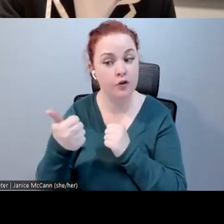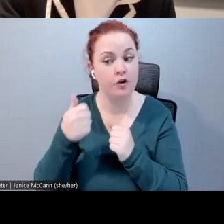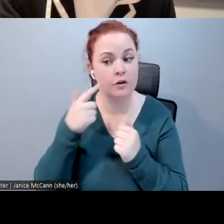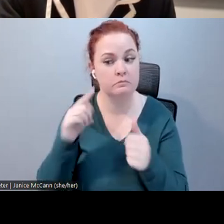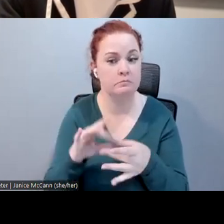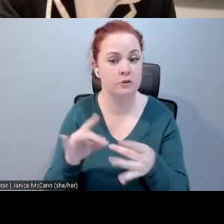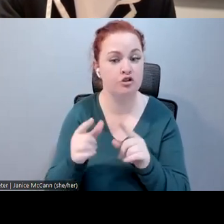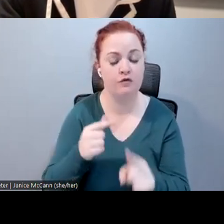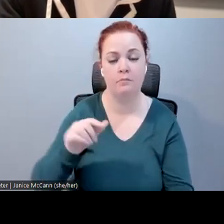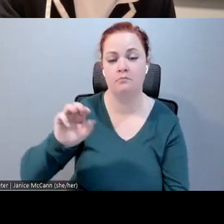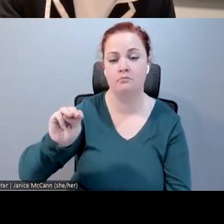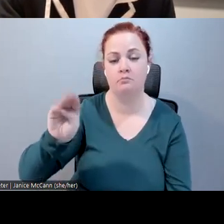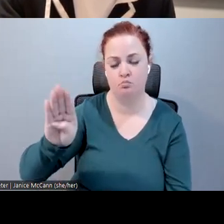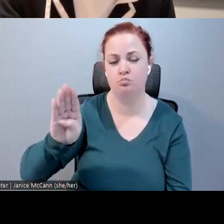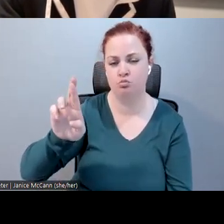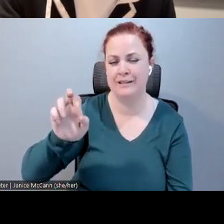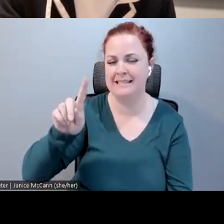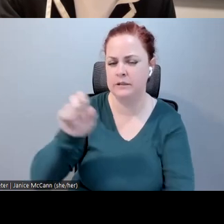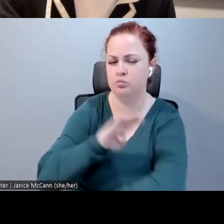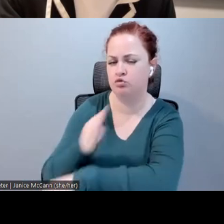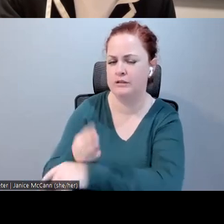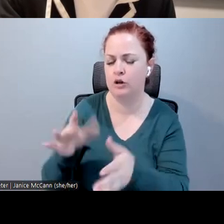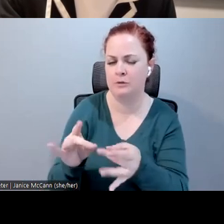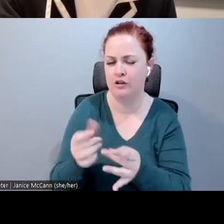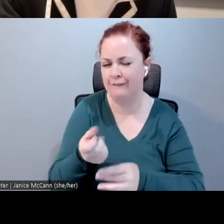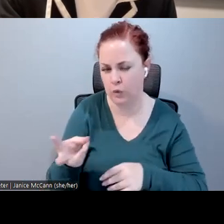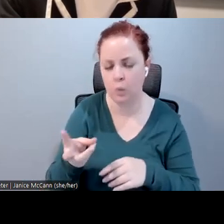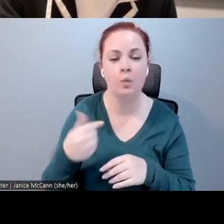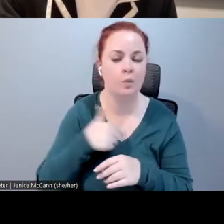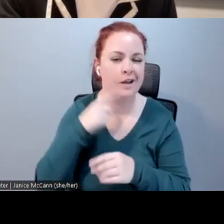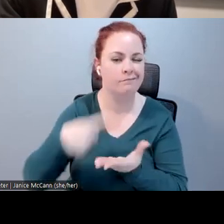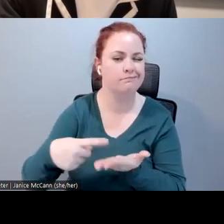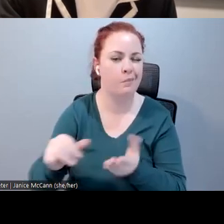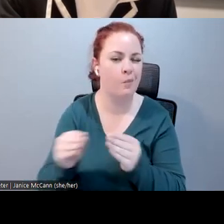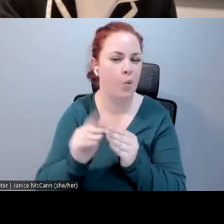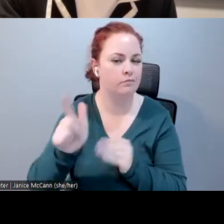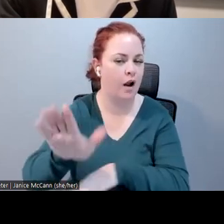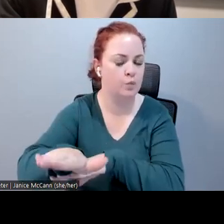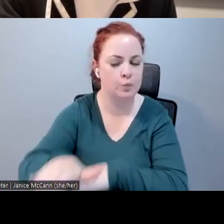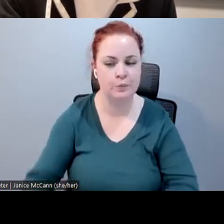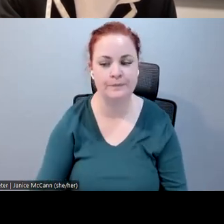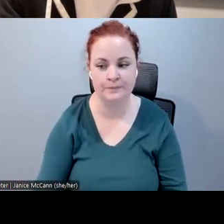discussion later after the presentation. You may find out